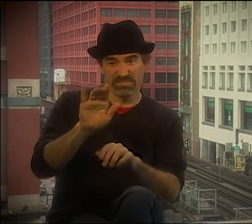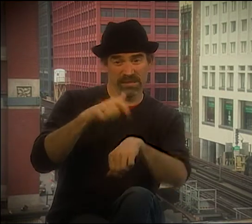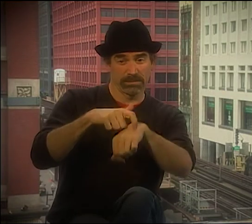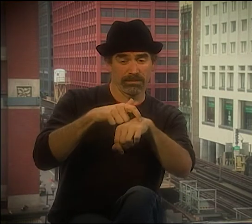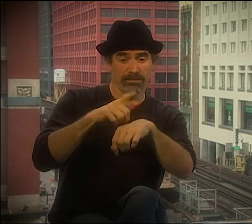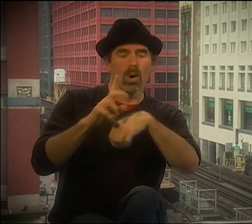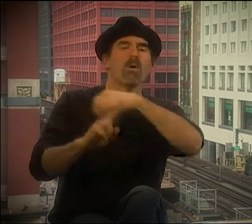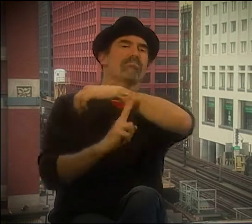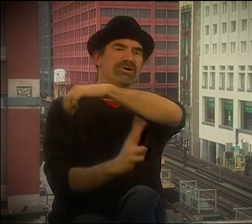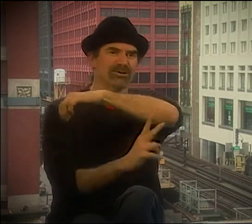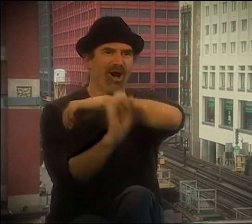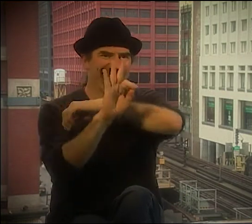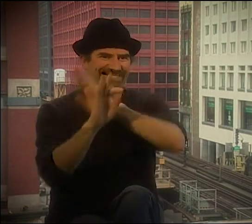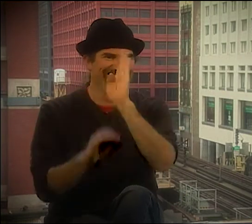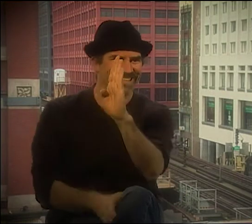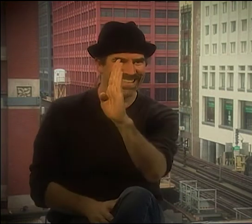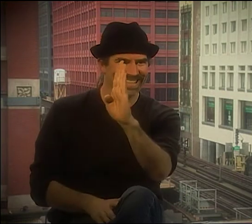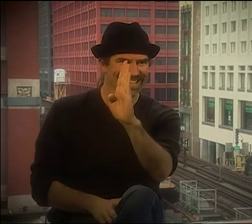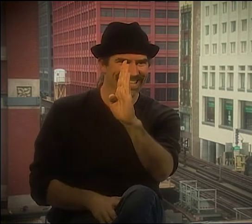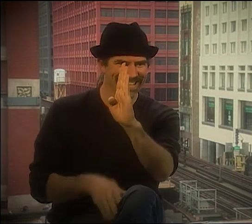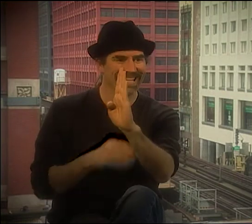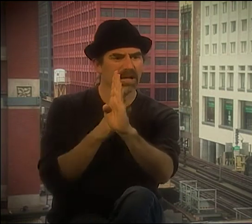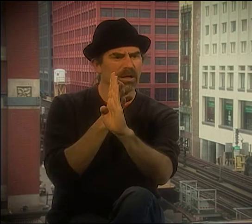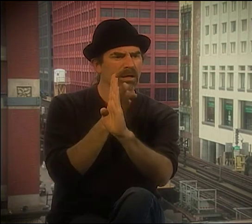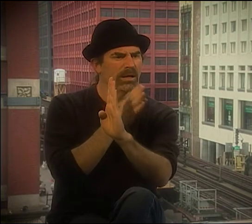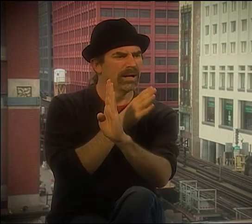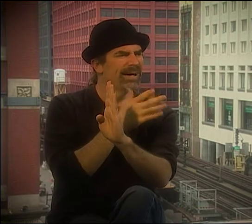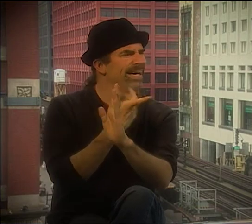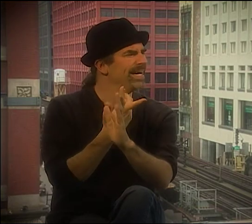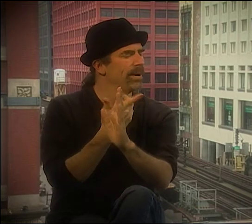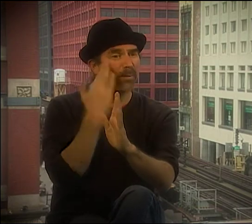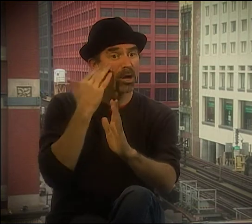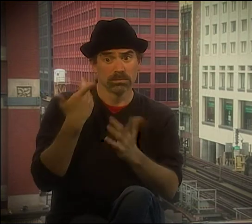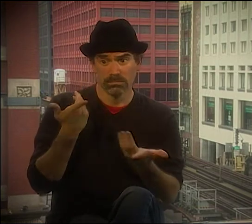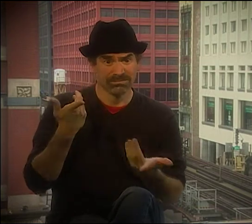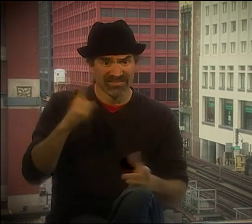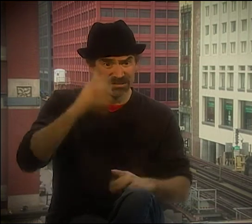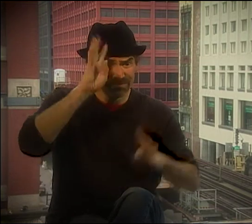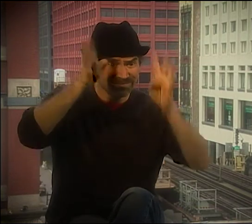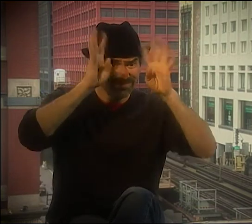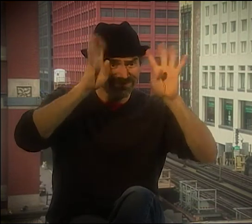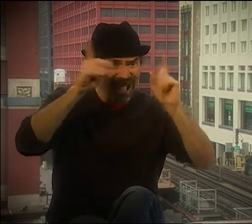IT COULD BE 2, IT COULD BE 3. IT COULD BE A GROUP POEM. I REALLY GOT INTO THAT IDEA LATER.